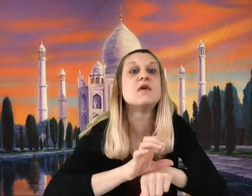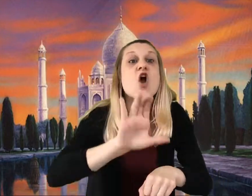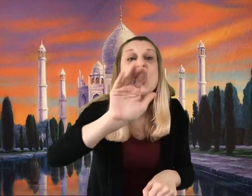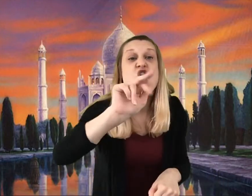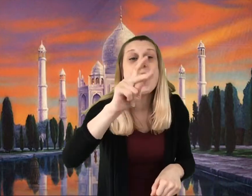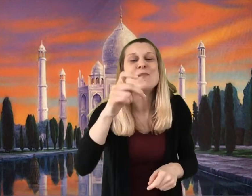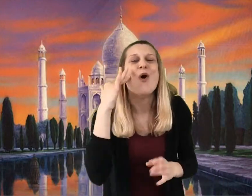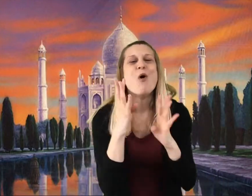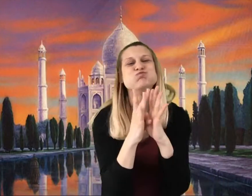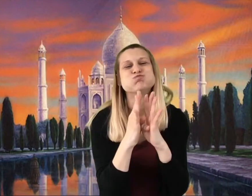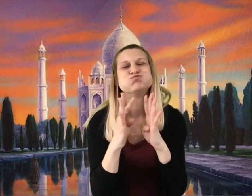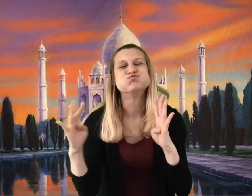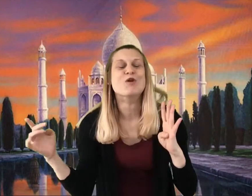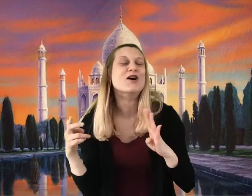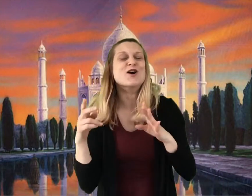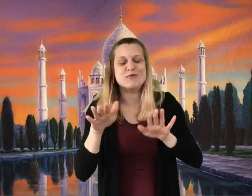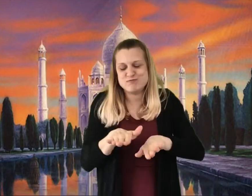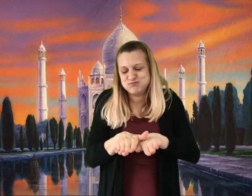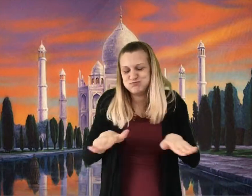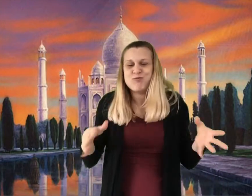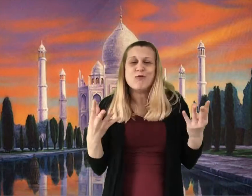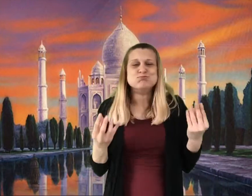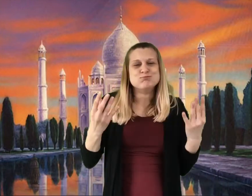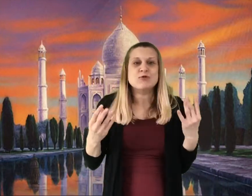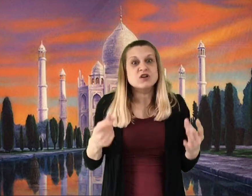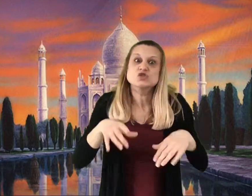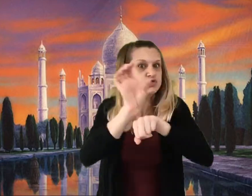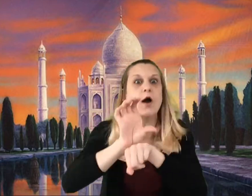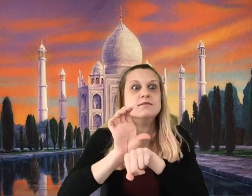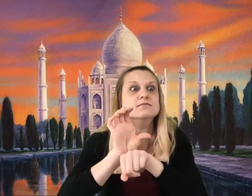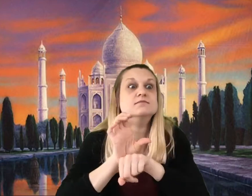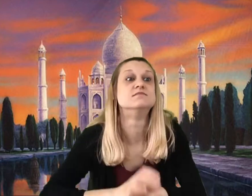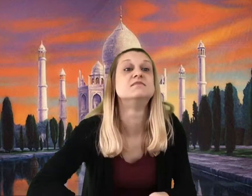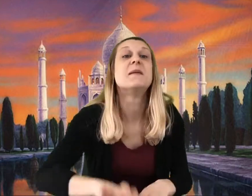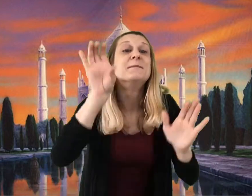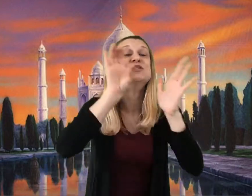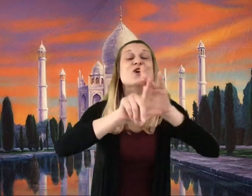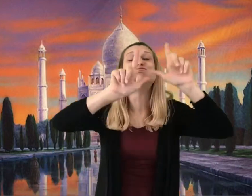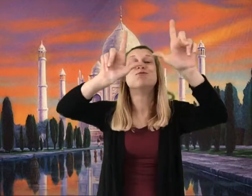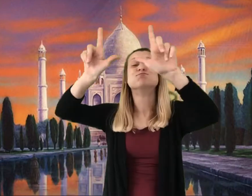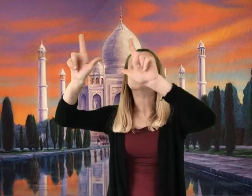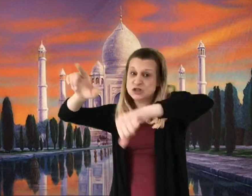so were the carpets and the pictures